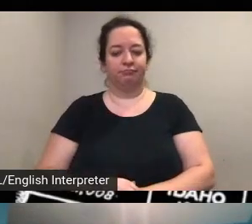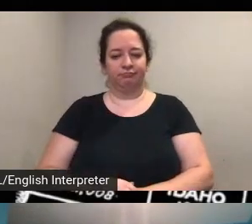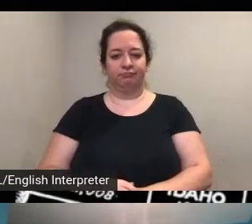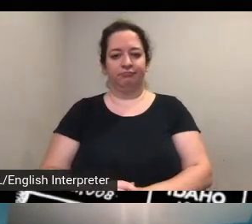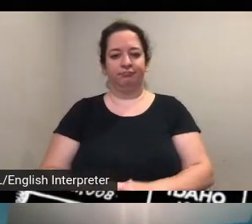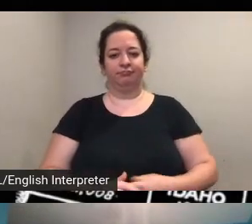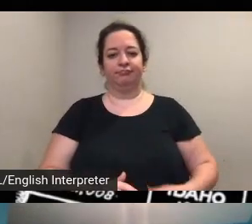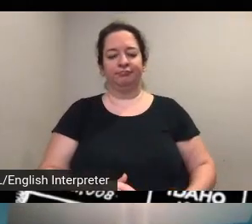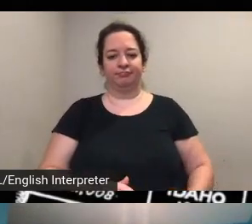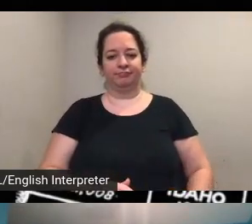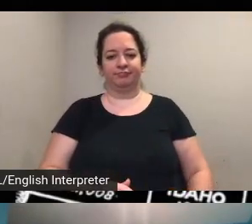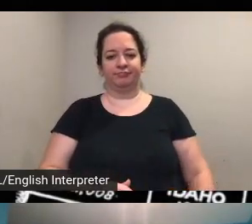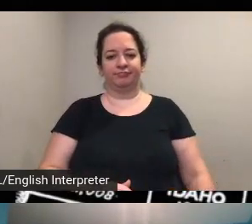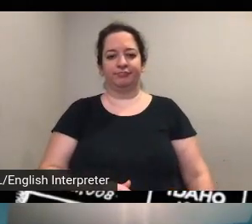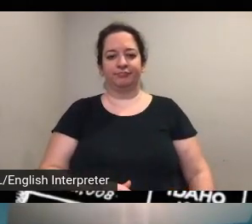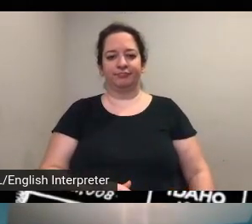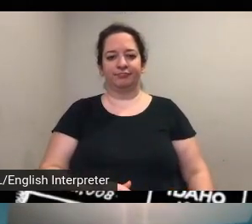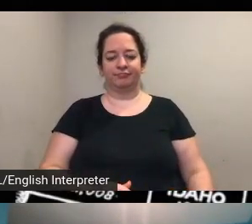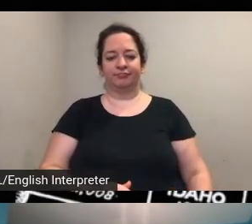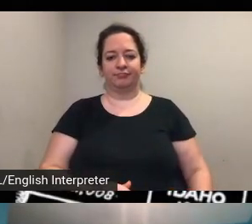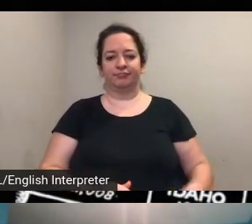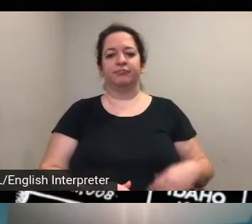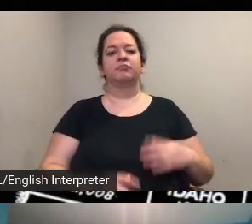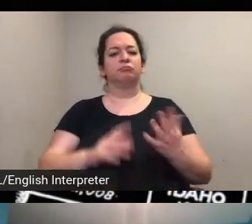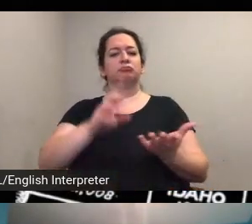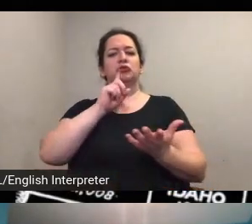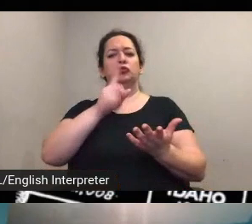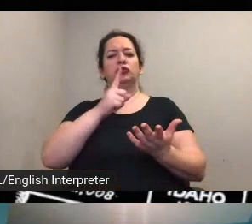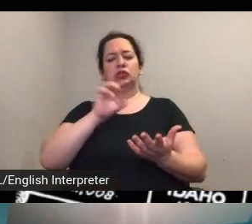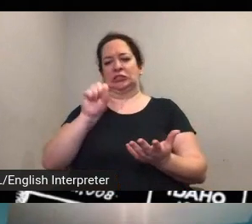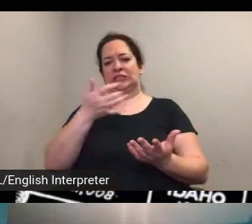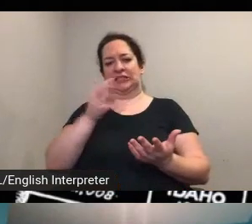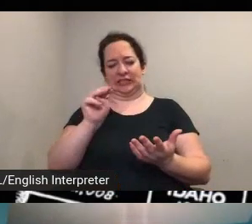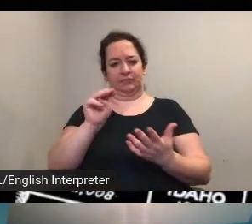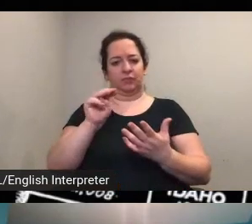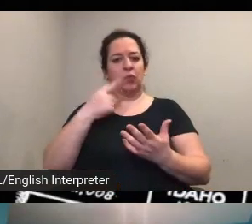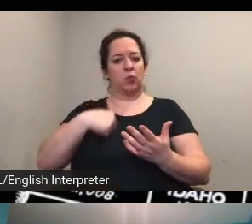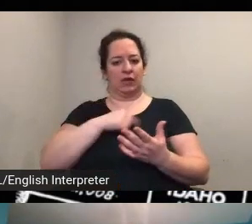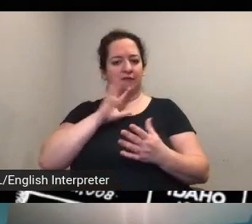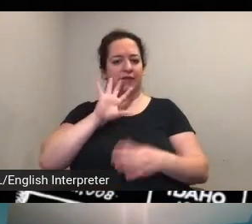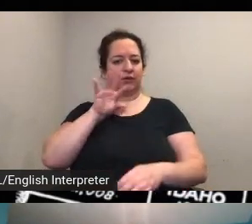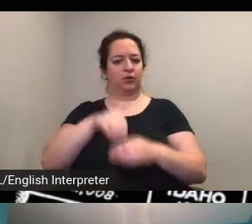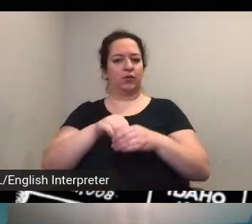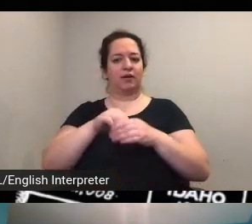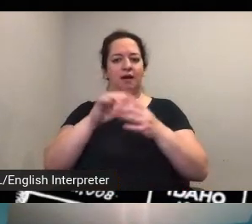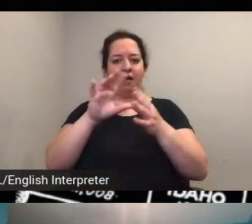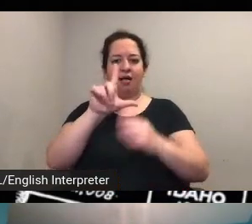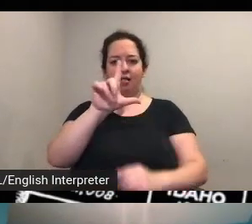sure so um what we've done is include a link um in the landing page